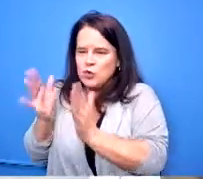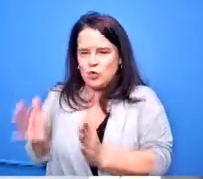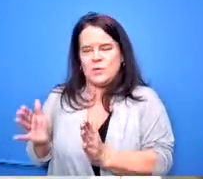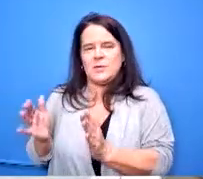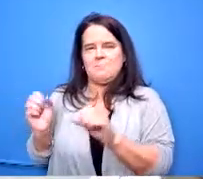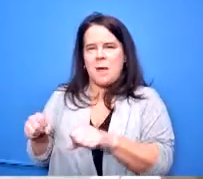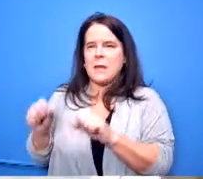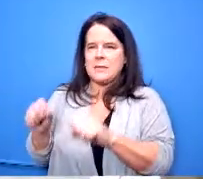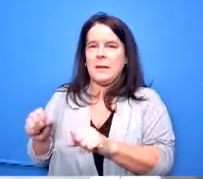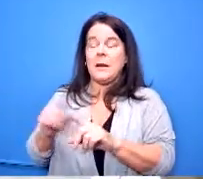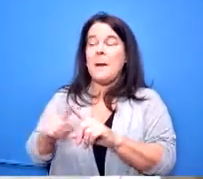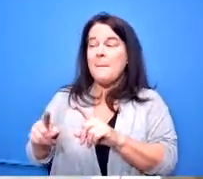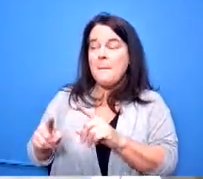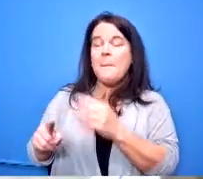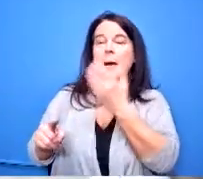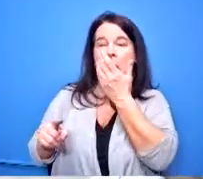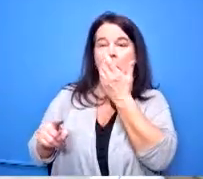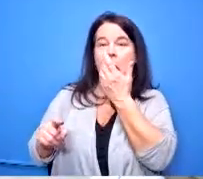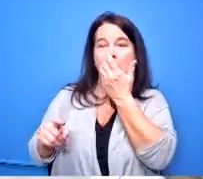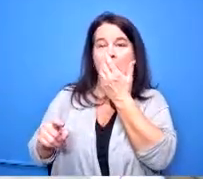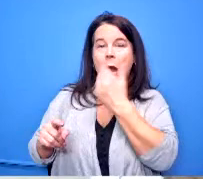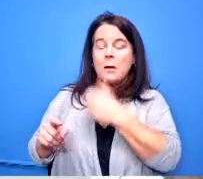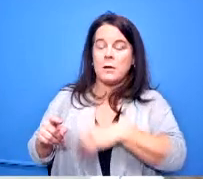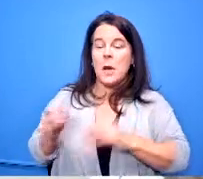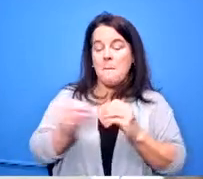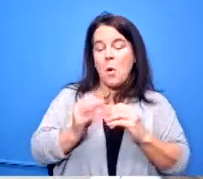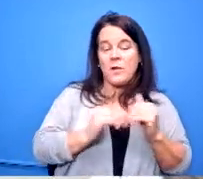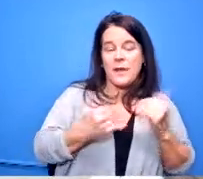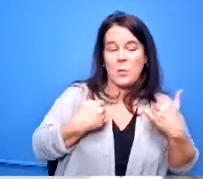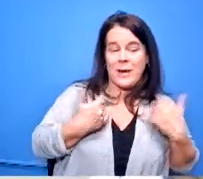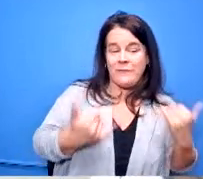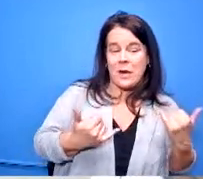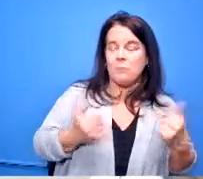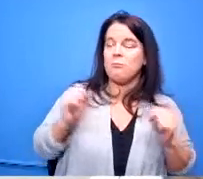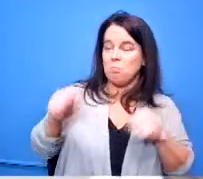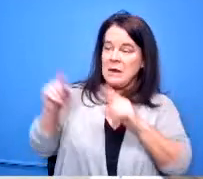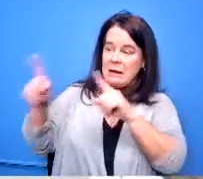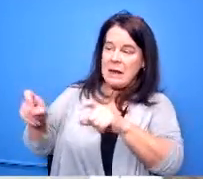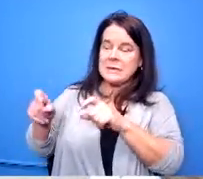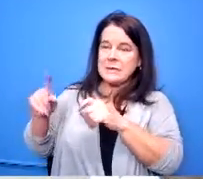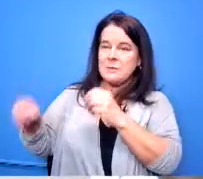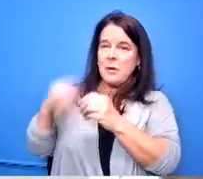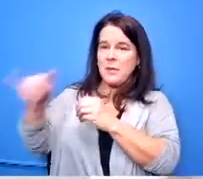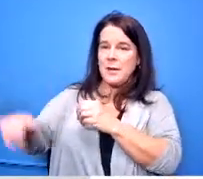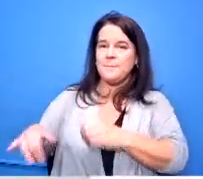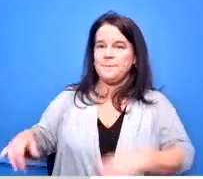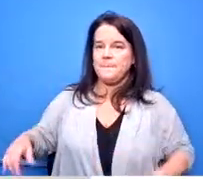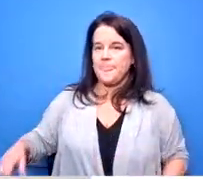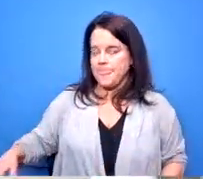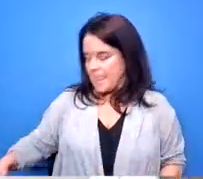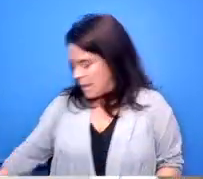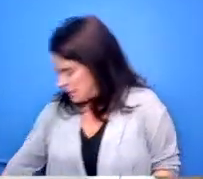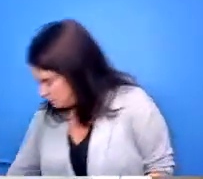but at least it would be more than there are now so we can we can have that conversation with them